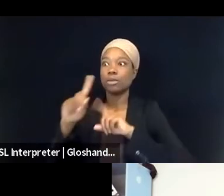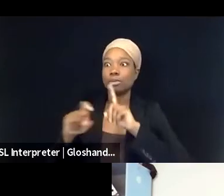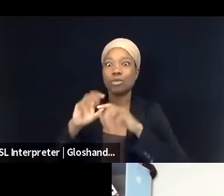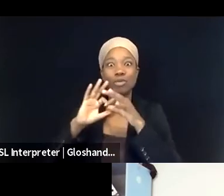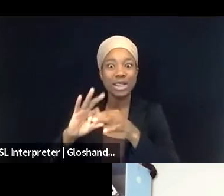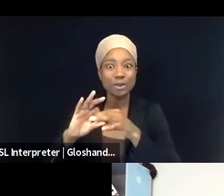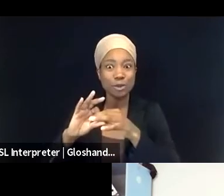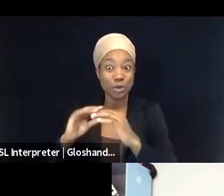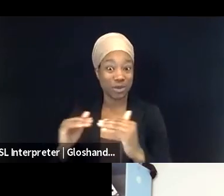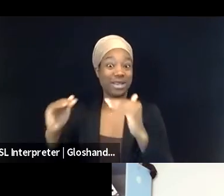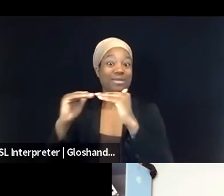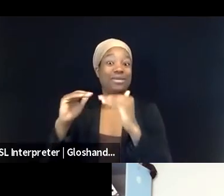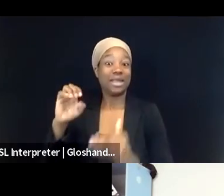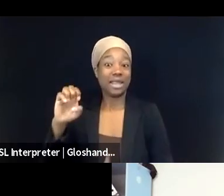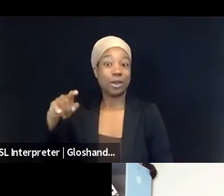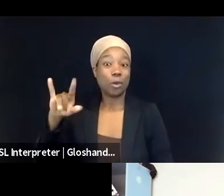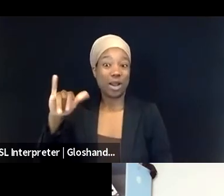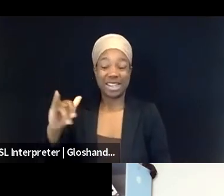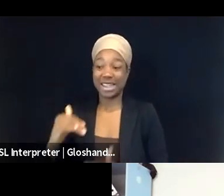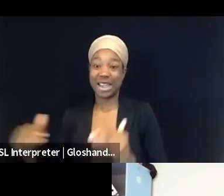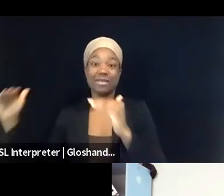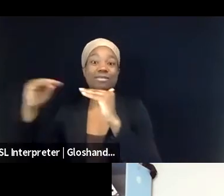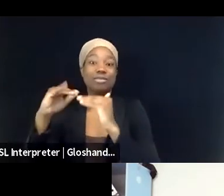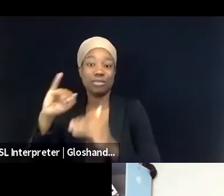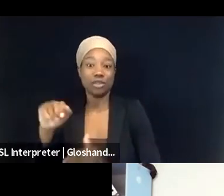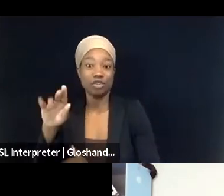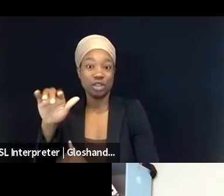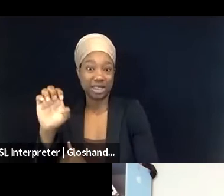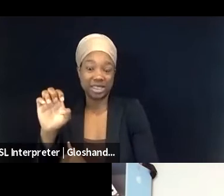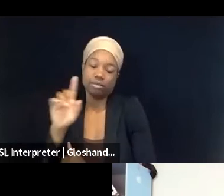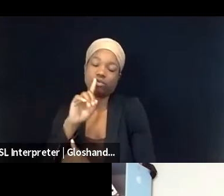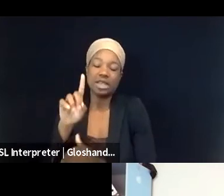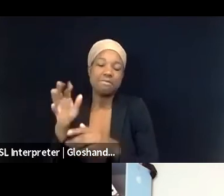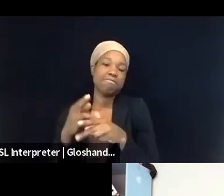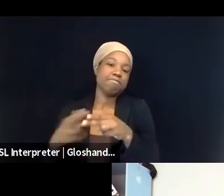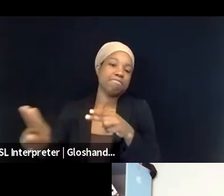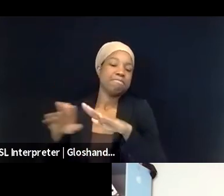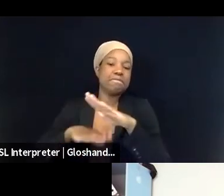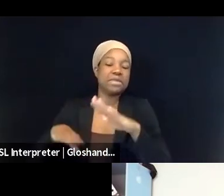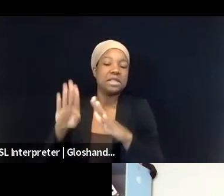to how, what we're seeing. So, it feels like an opening in many ways,